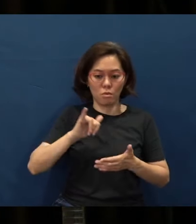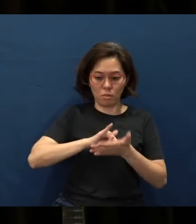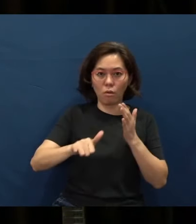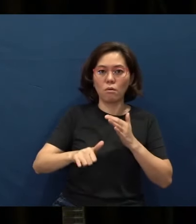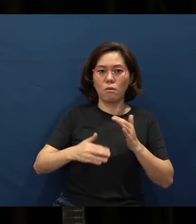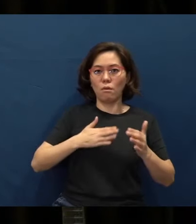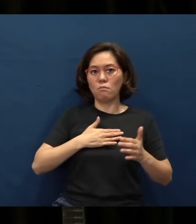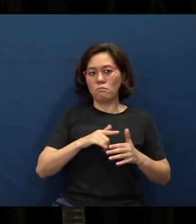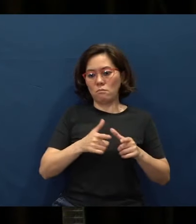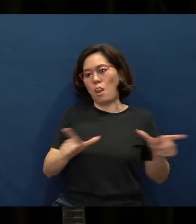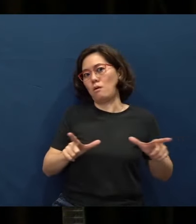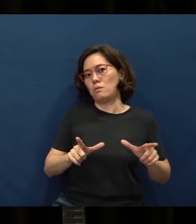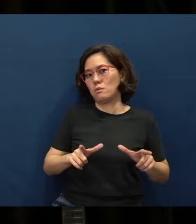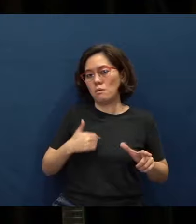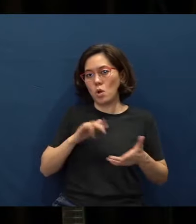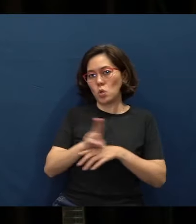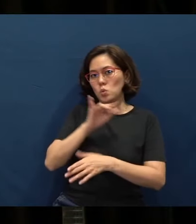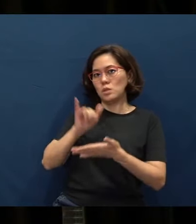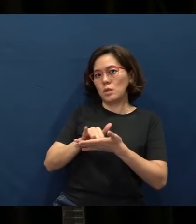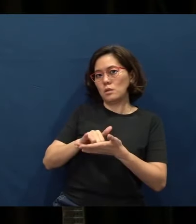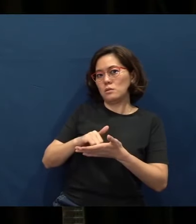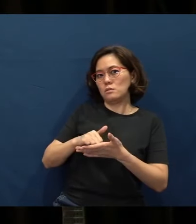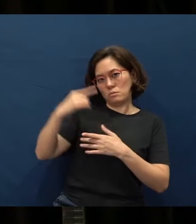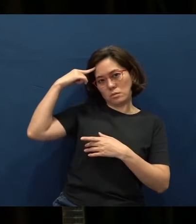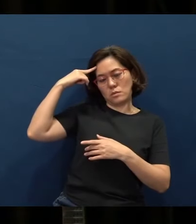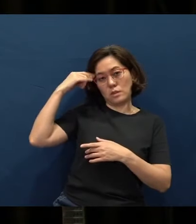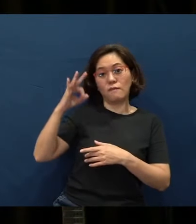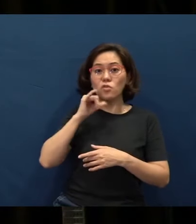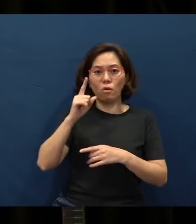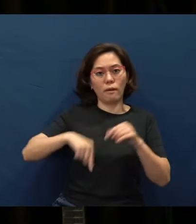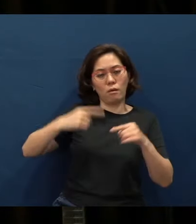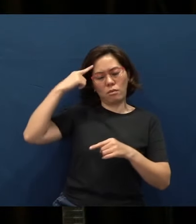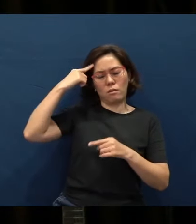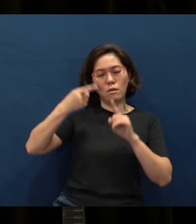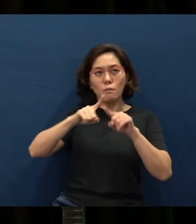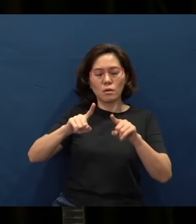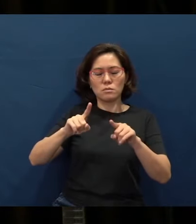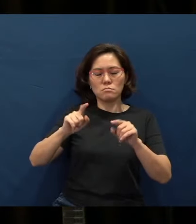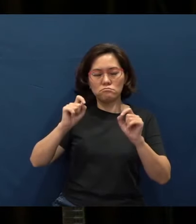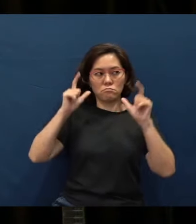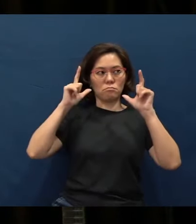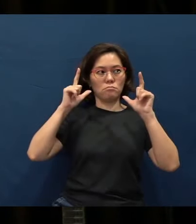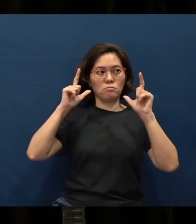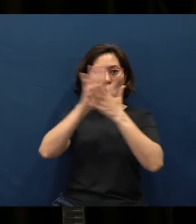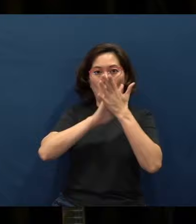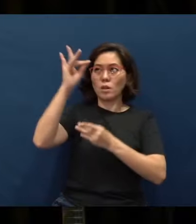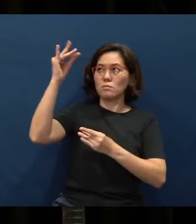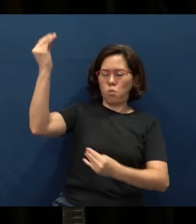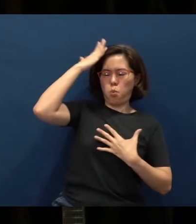I had to use those (vulgarities) to think, if not, I (could not) think. But out of the blue, the Holy Spirit came upon me